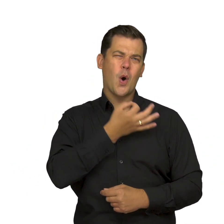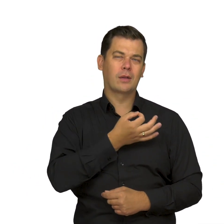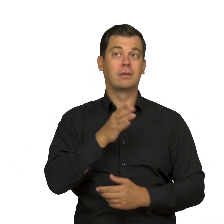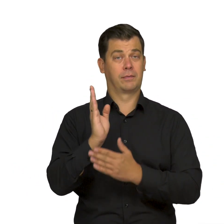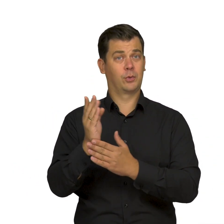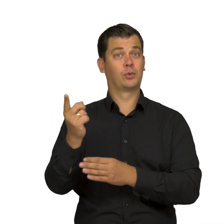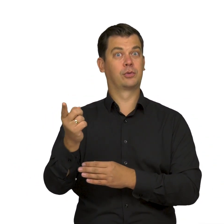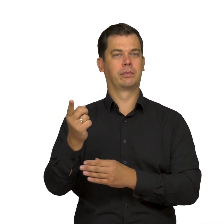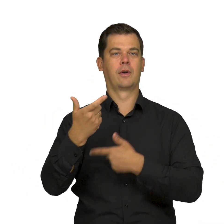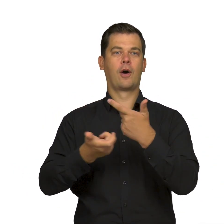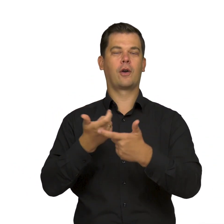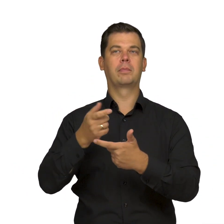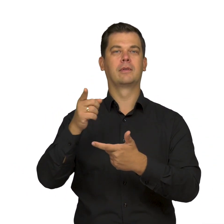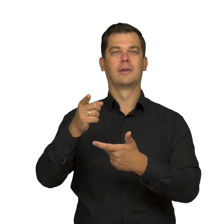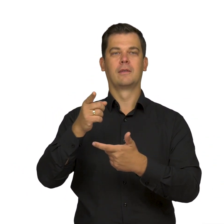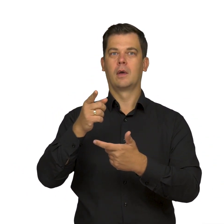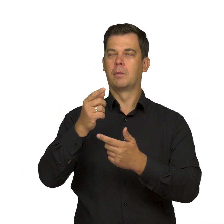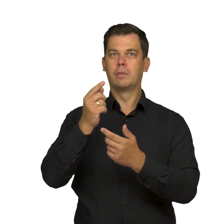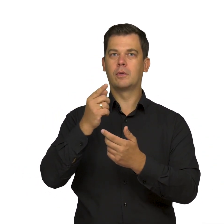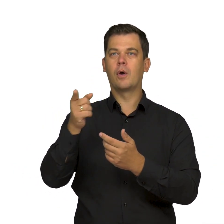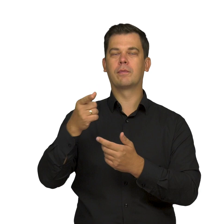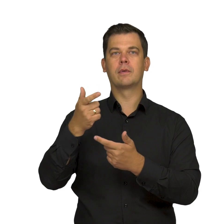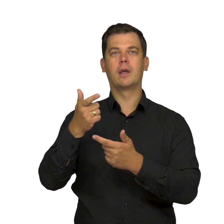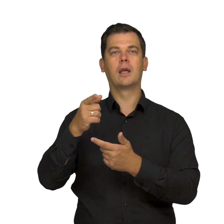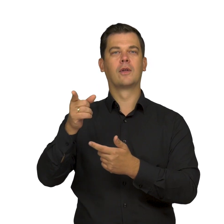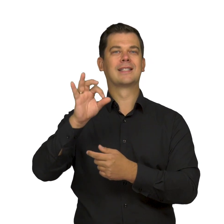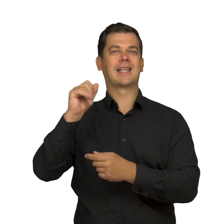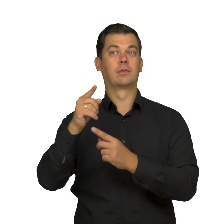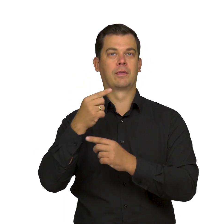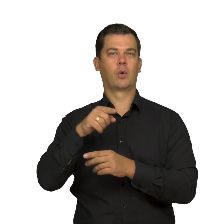of an adolescent boy, whose sexuality has only just awoken.